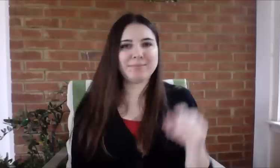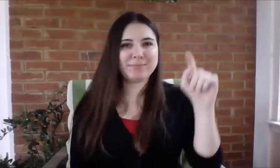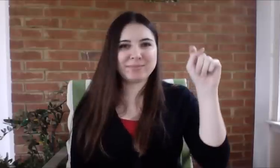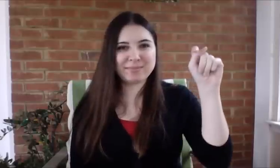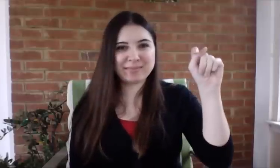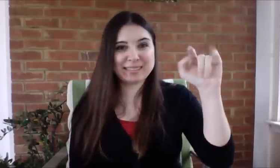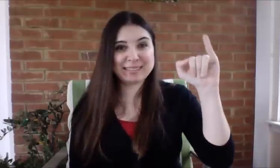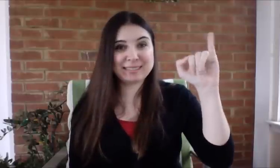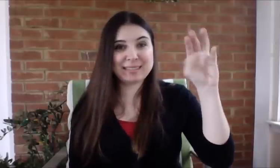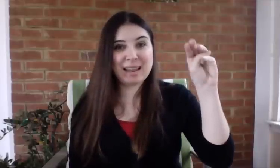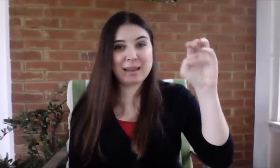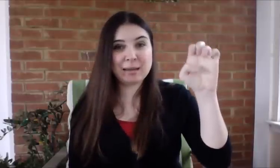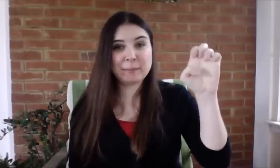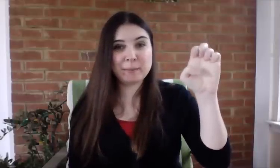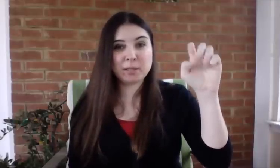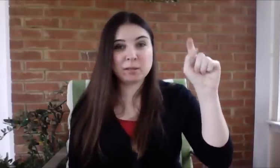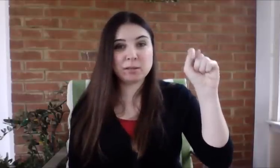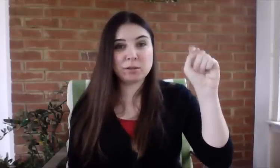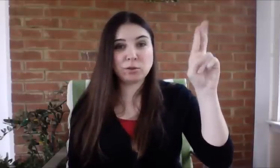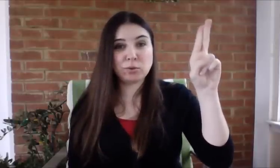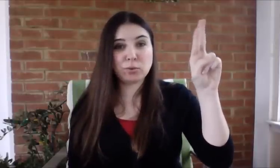Time Turner